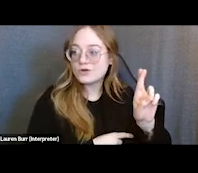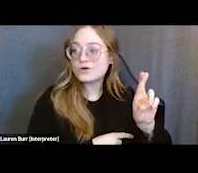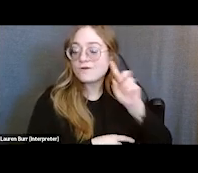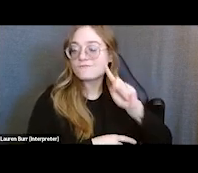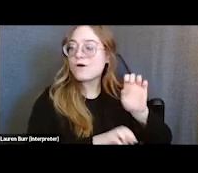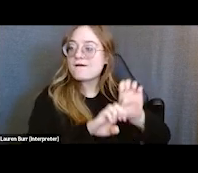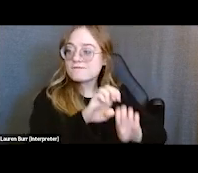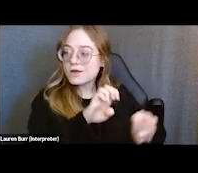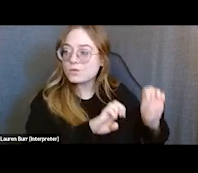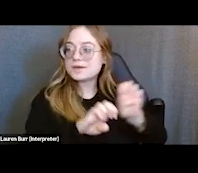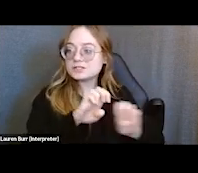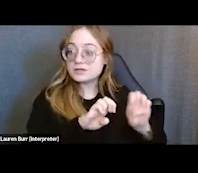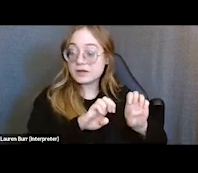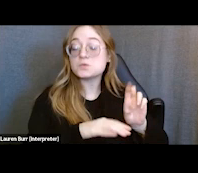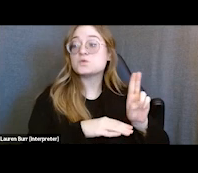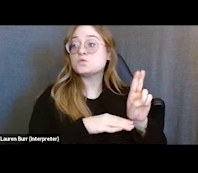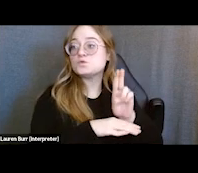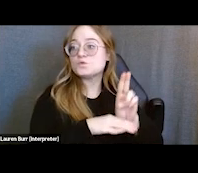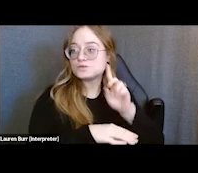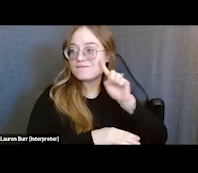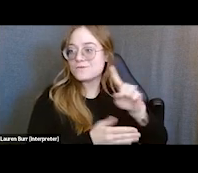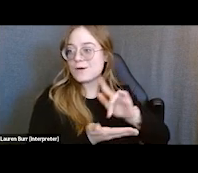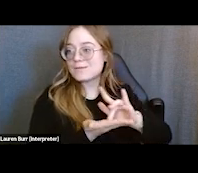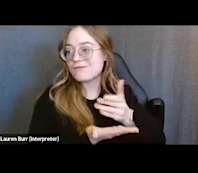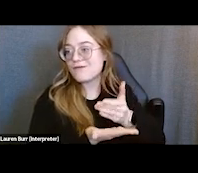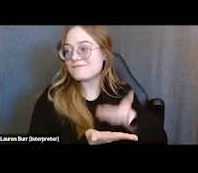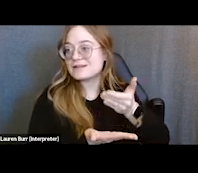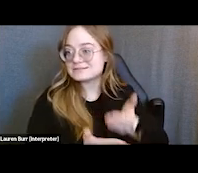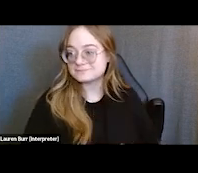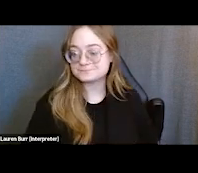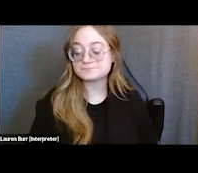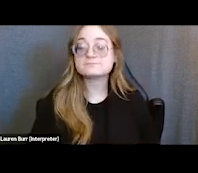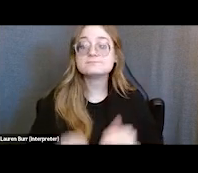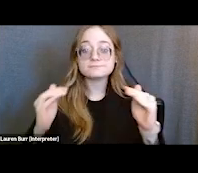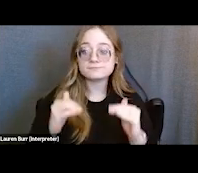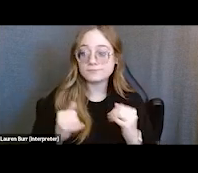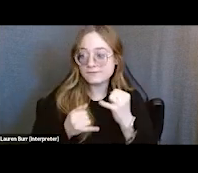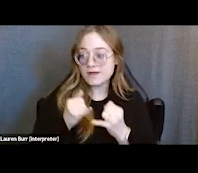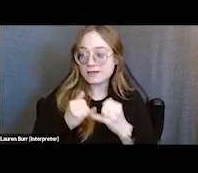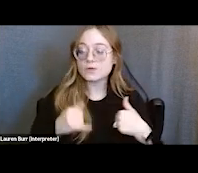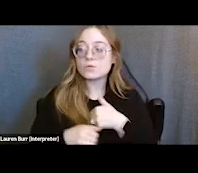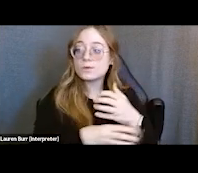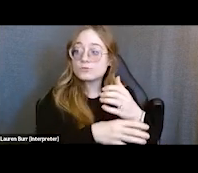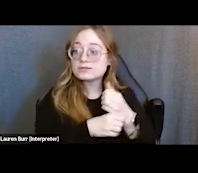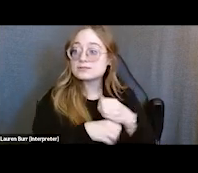that we could use that also as medical evidence. And then finally we also receive referrals from Milwaukee County,